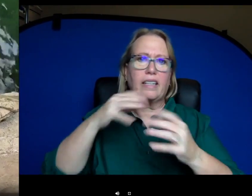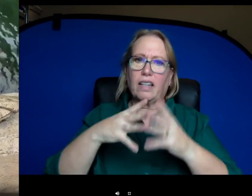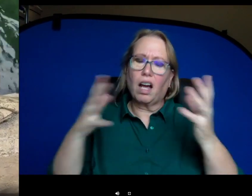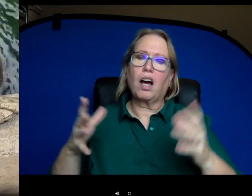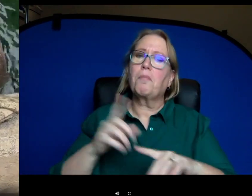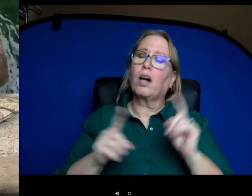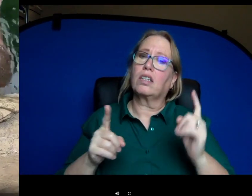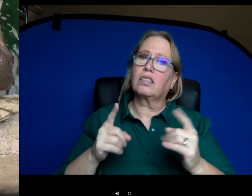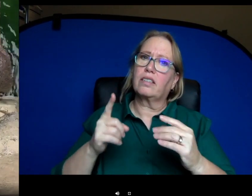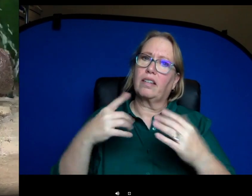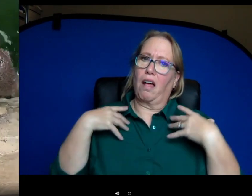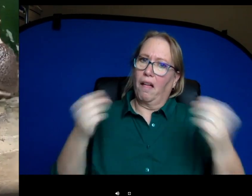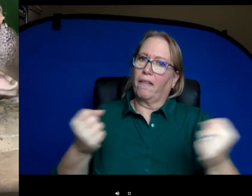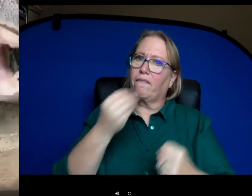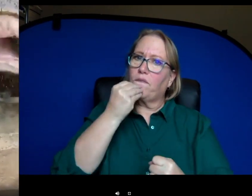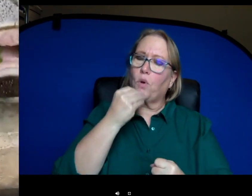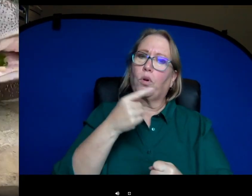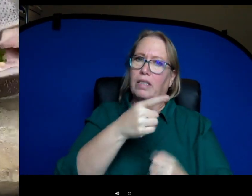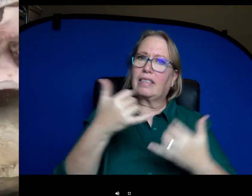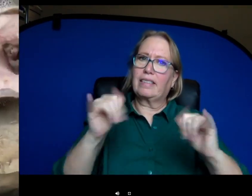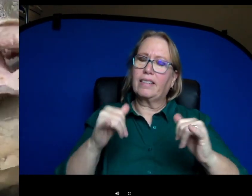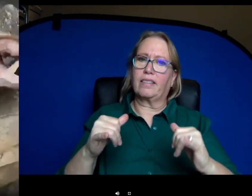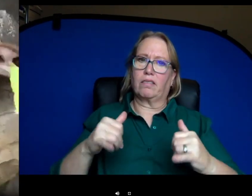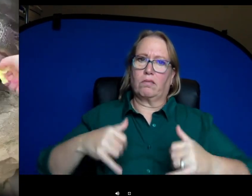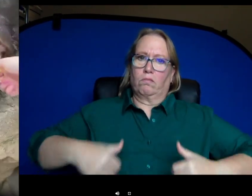all really healthy they still maintain this size because they have a slow